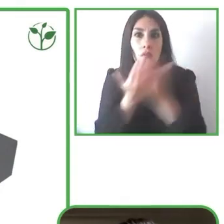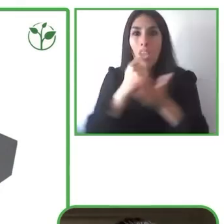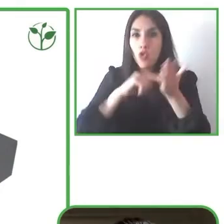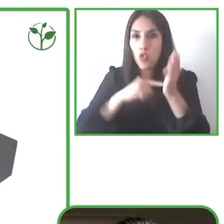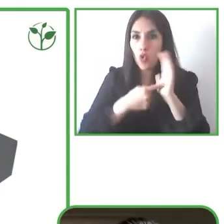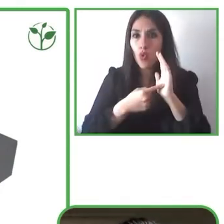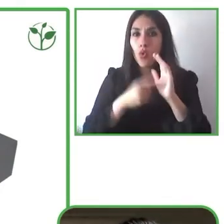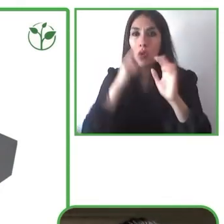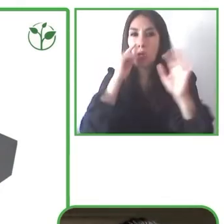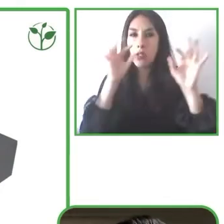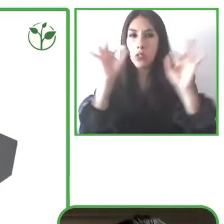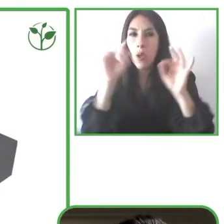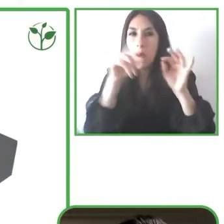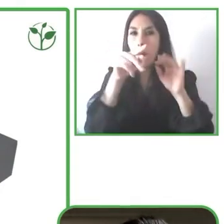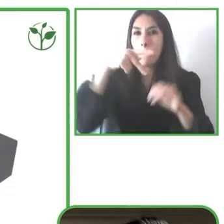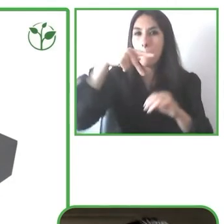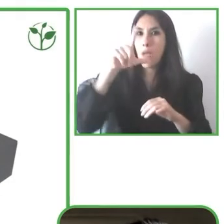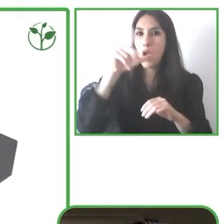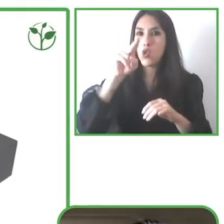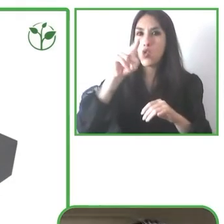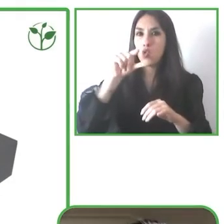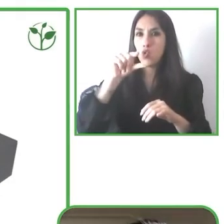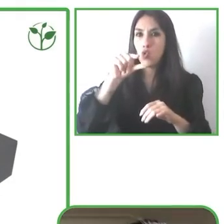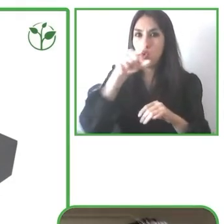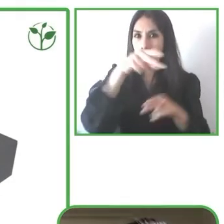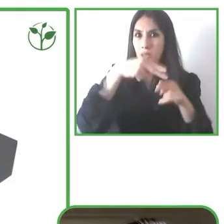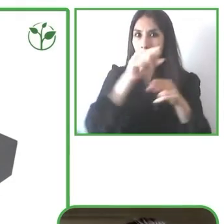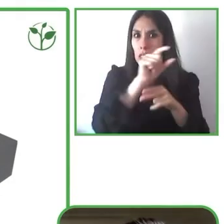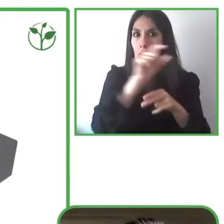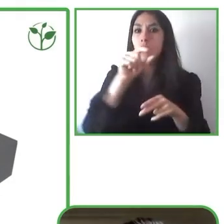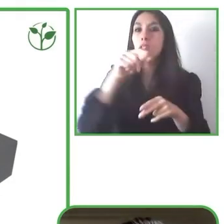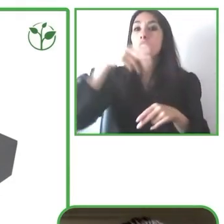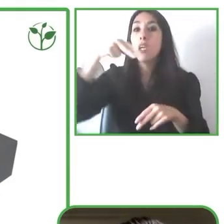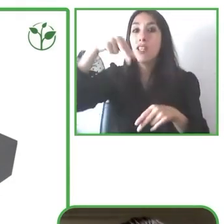because as soon as we install the solution at home, we can connect it to the local